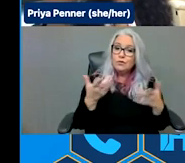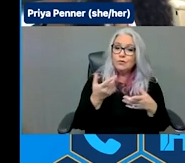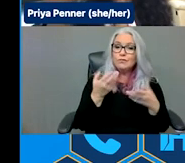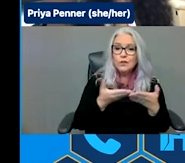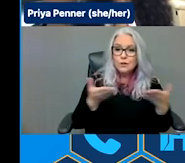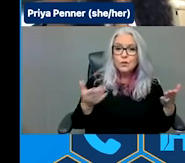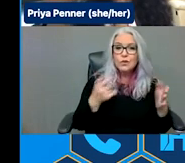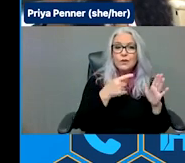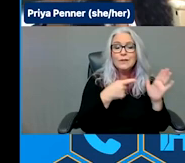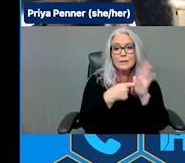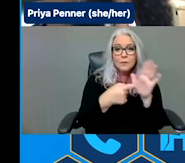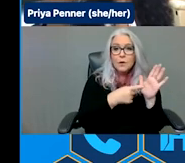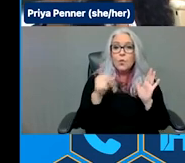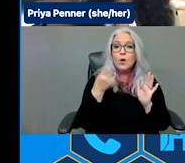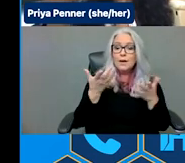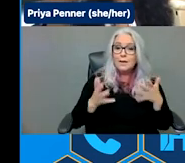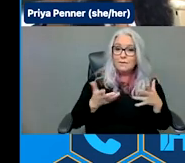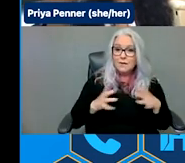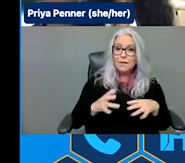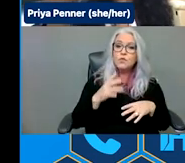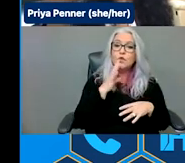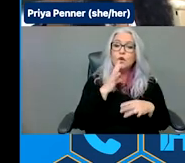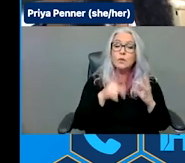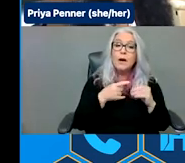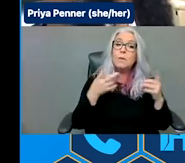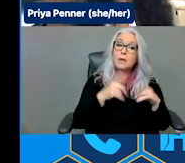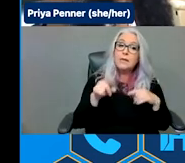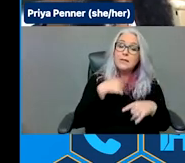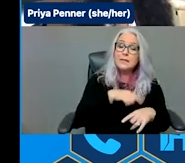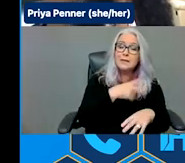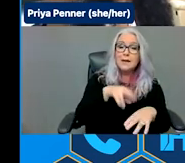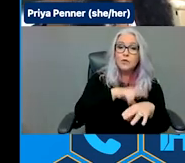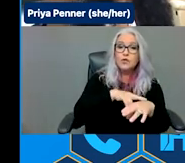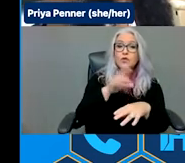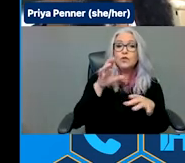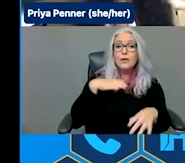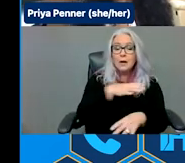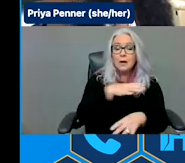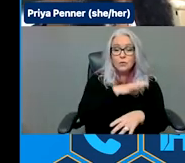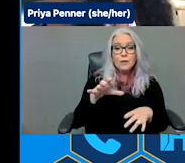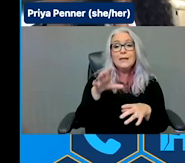already, the National Council on Disability's "Preserving our Freedom: Ending